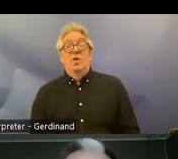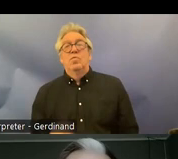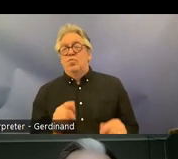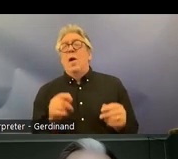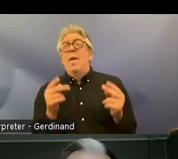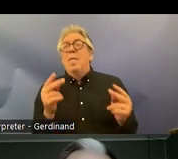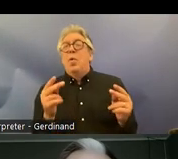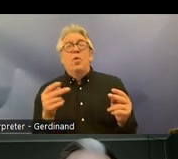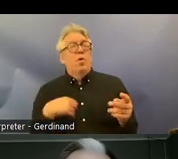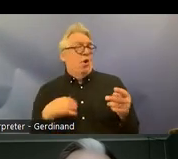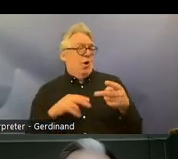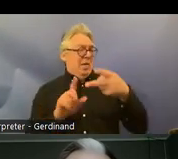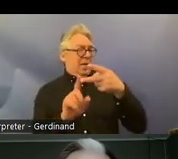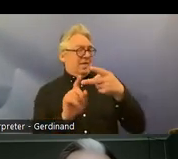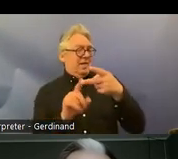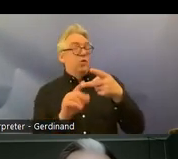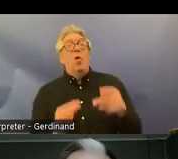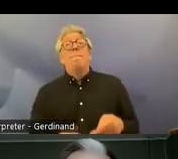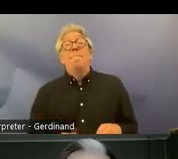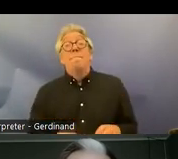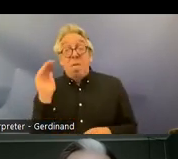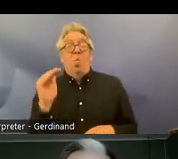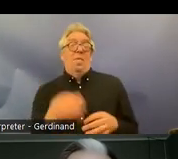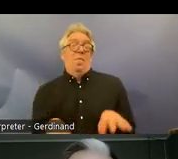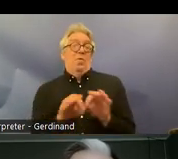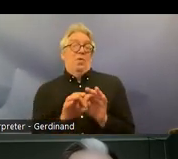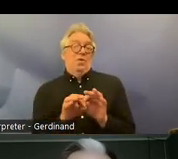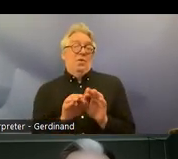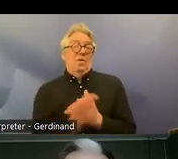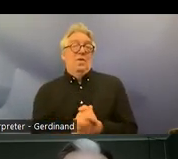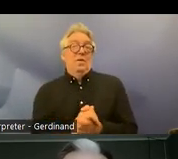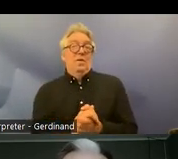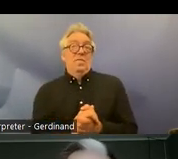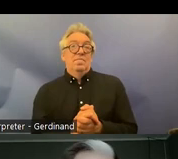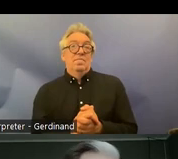second Point here even more because this is kind of an as I far as I see it an